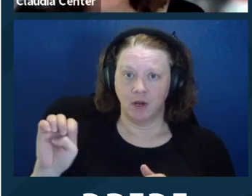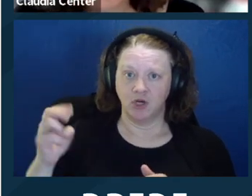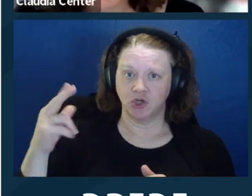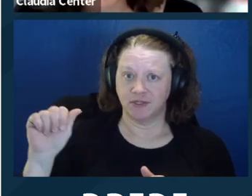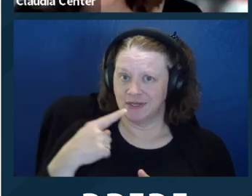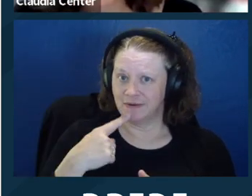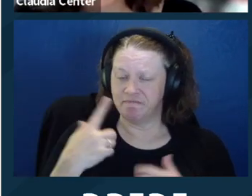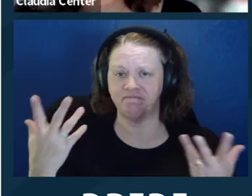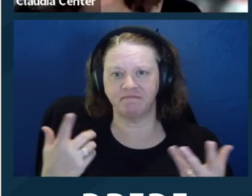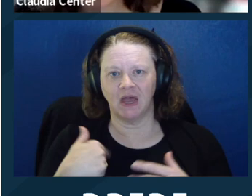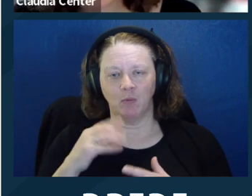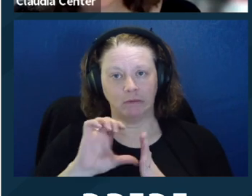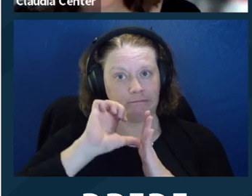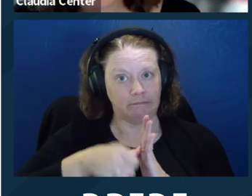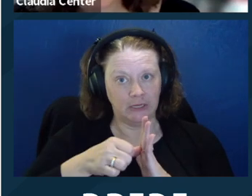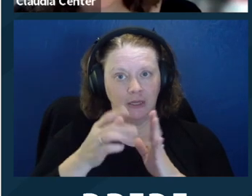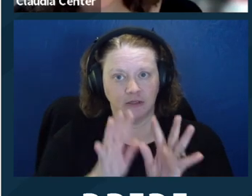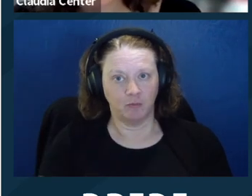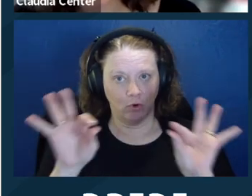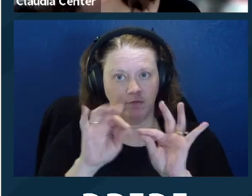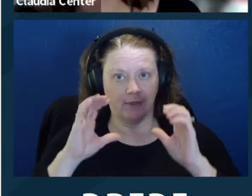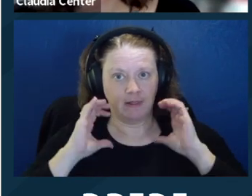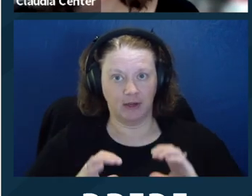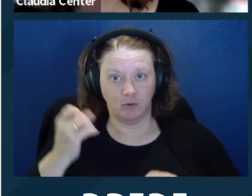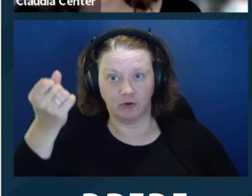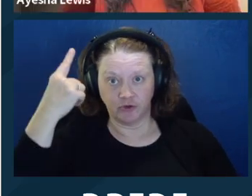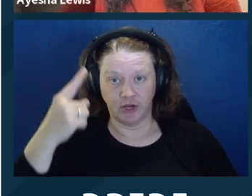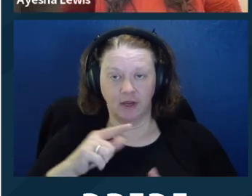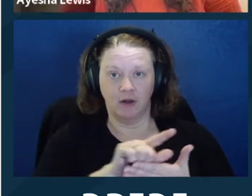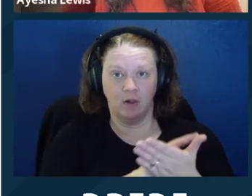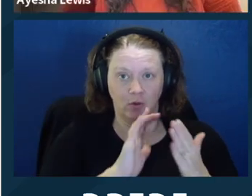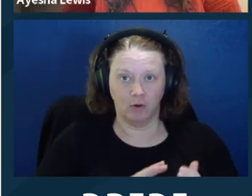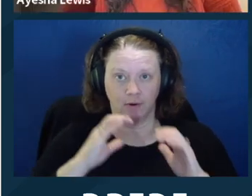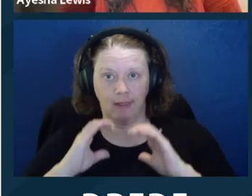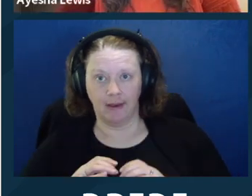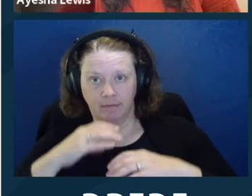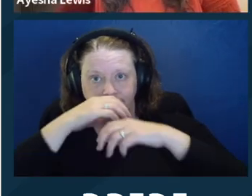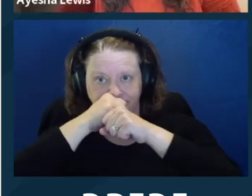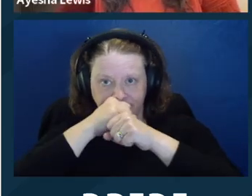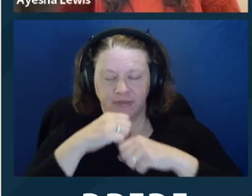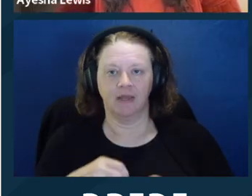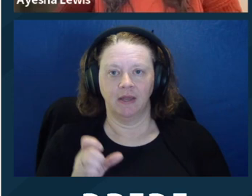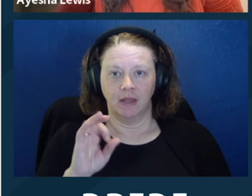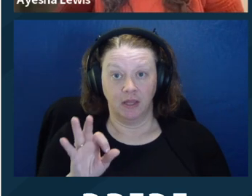you have any thoughts on that one? >> AYESHA LEWIS: I would just, you know, reiterate